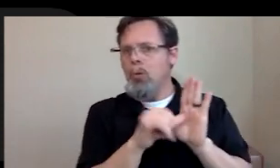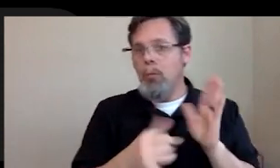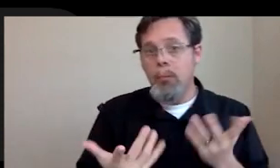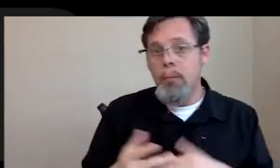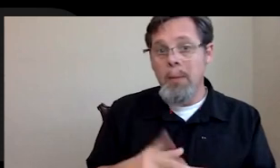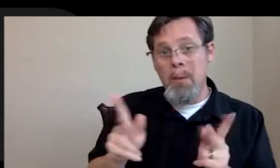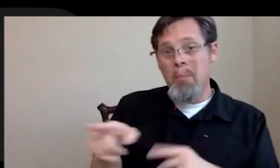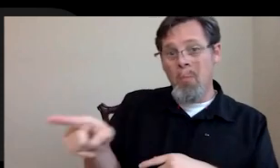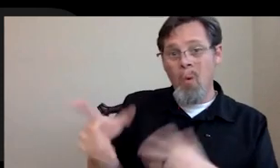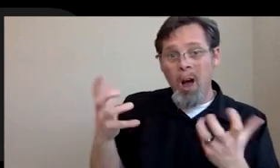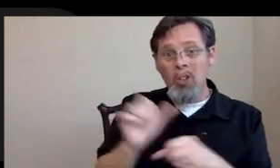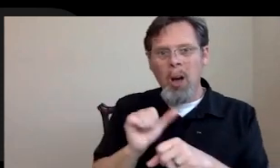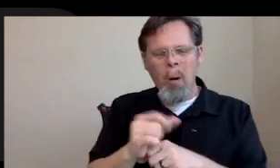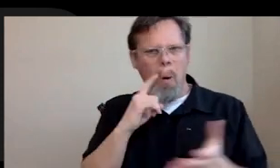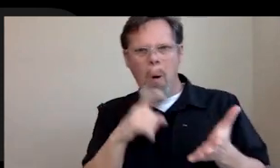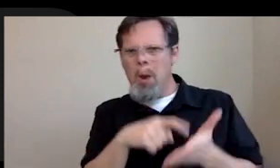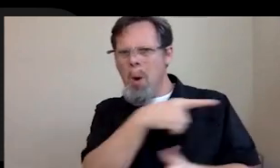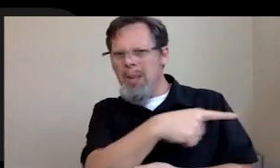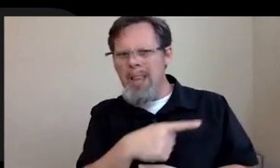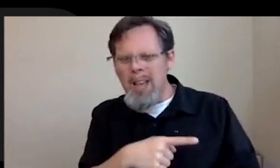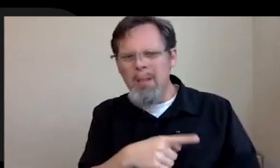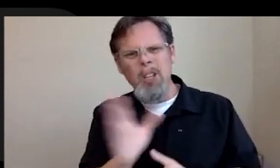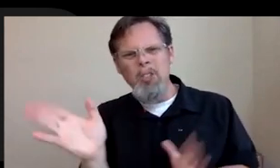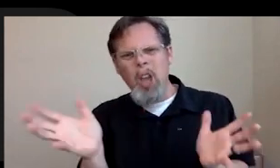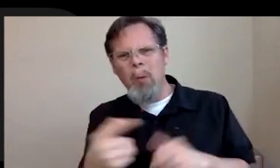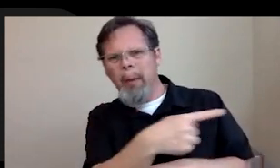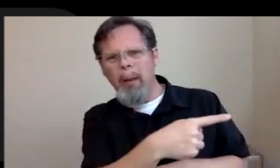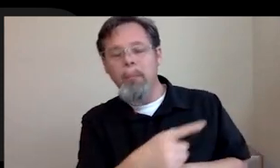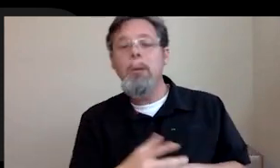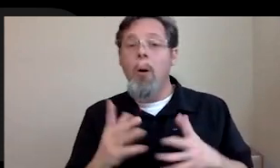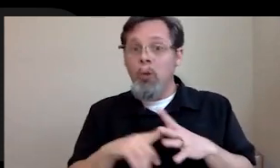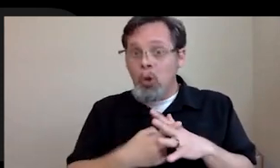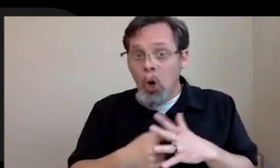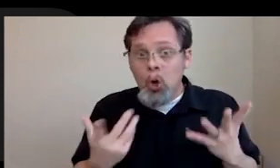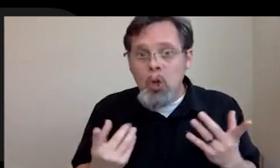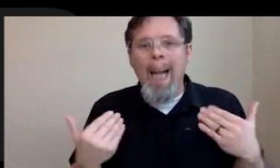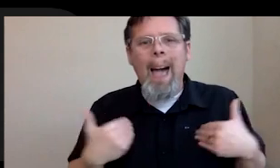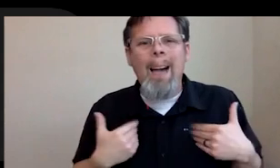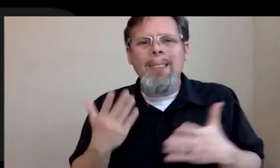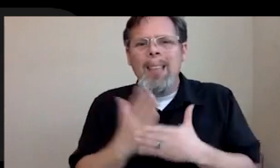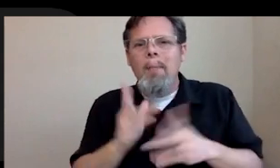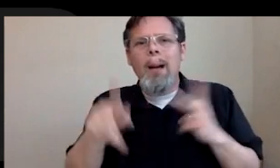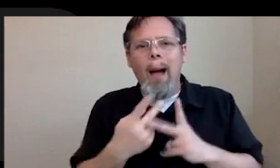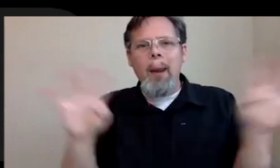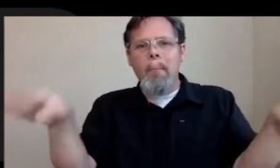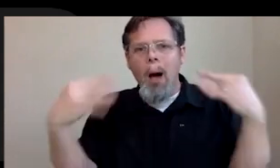may be like, you know, I know this Larry guy. Let's let's talk to him. So for starters, I would have some public forum for showing the progress of